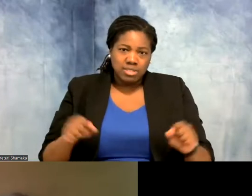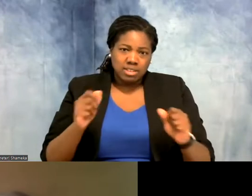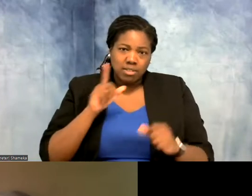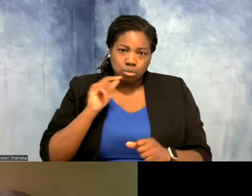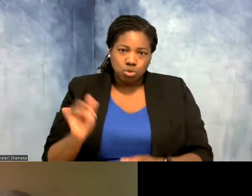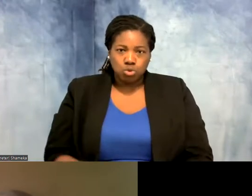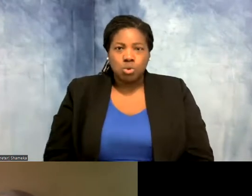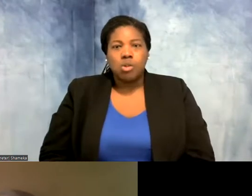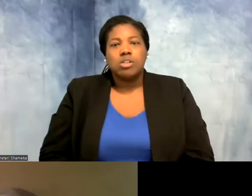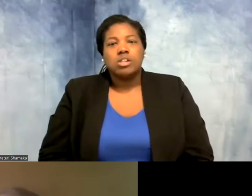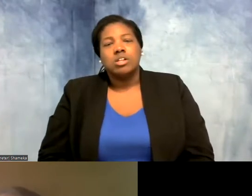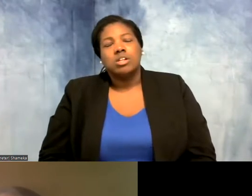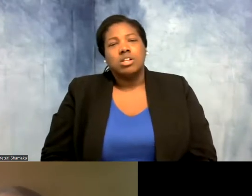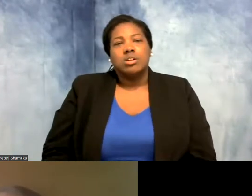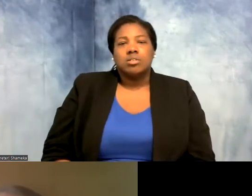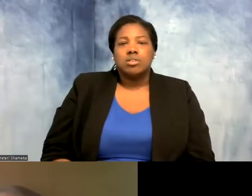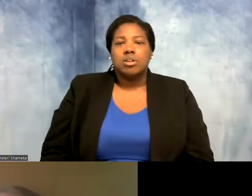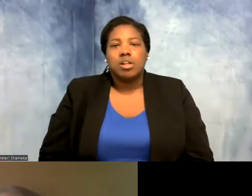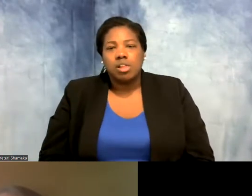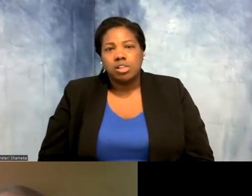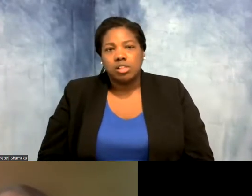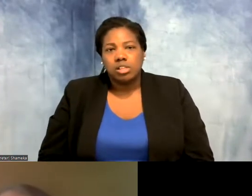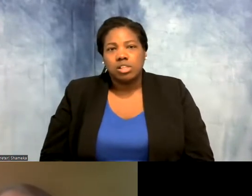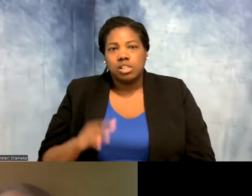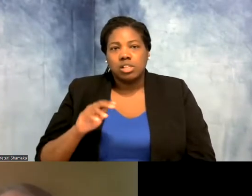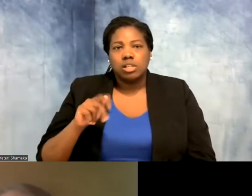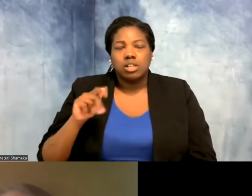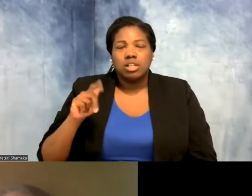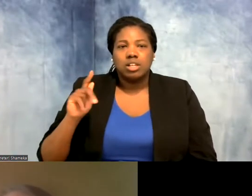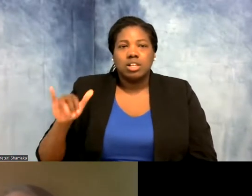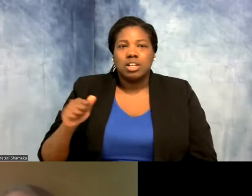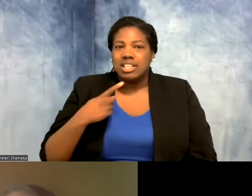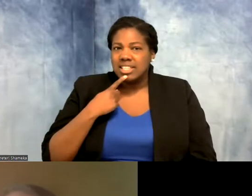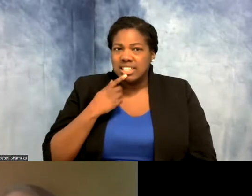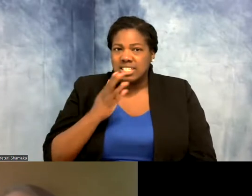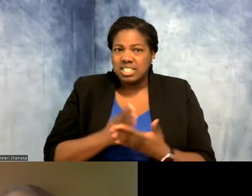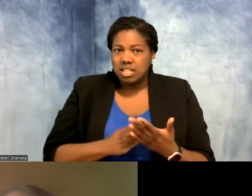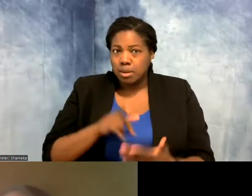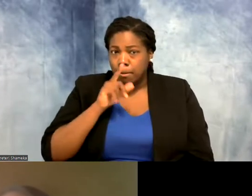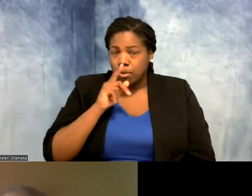Allie: Yes. >>Shellie: That's amazing! McKayla asked, you said some of these birds are so endangered that